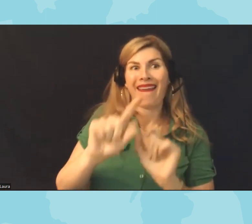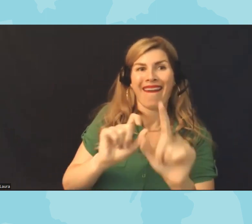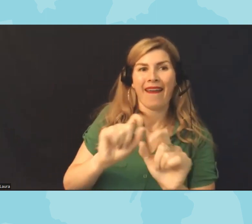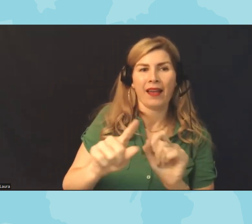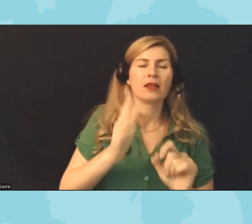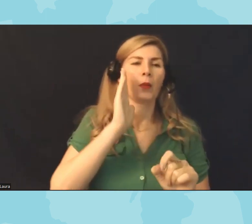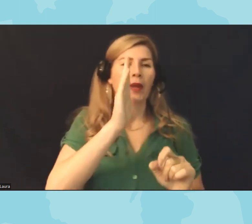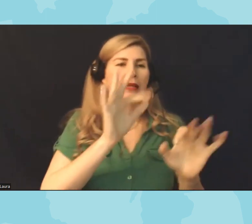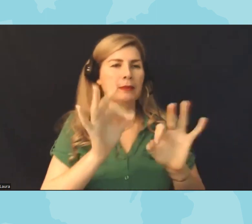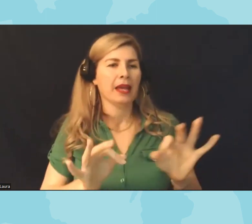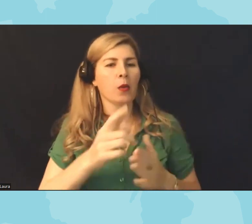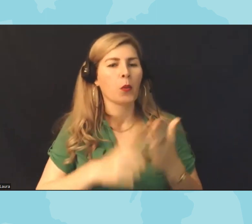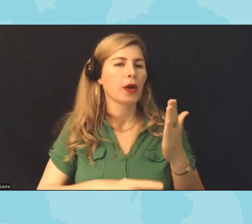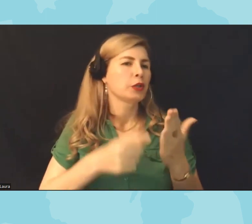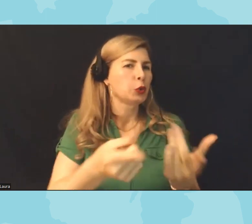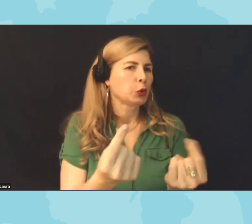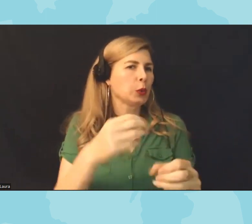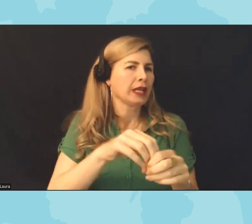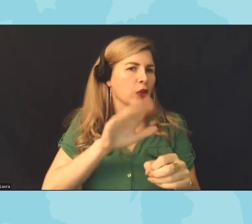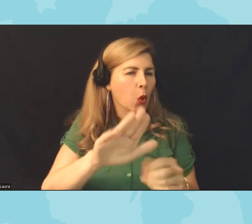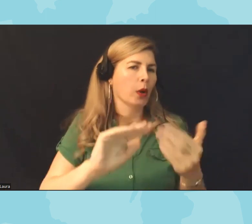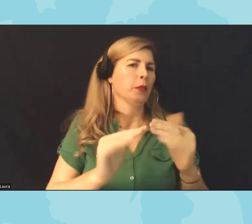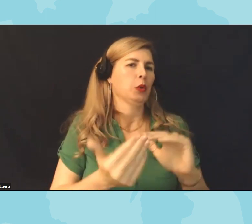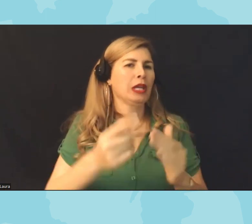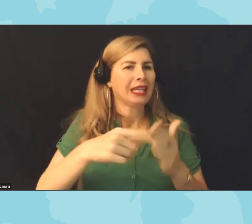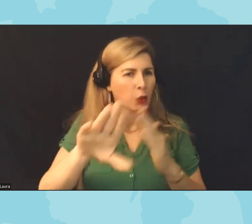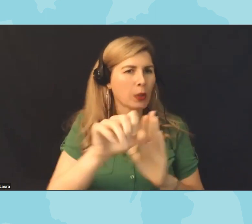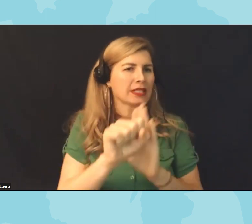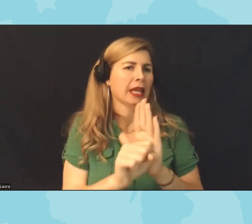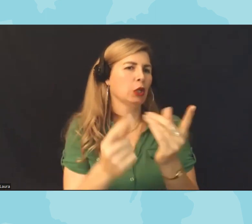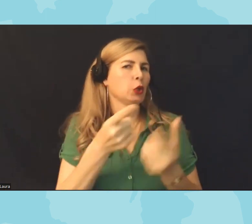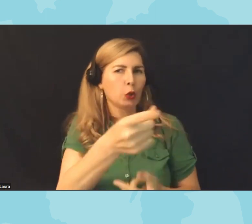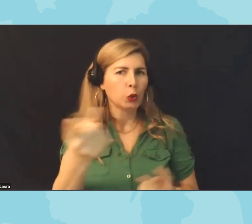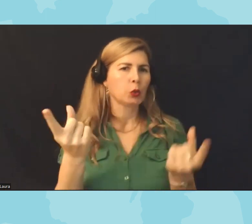you all can take in your communities and in your states and then we'll get to the Q&A so without